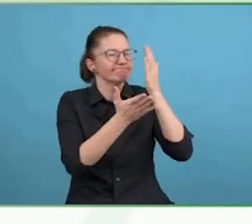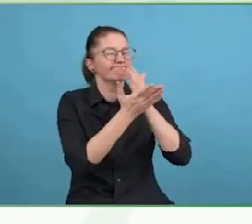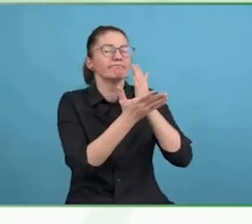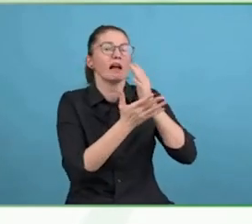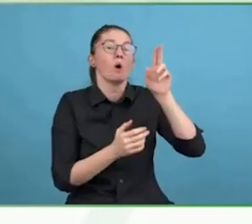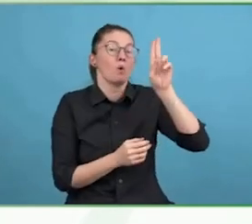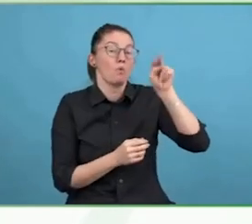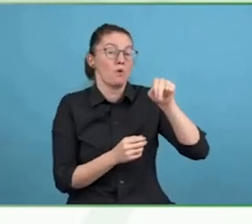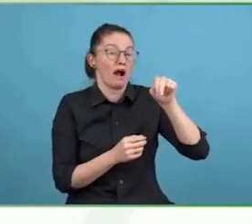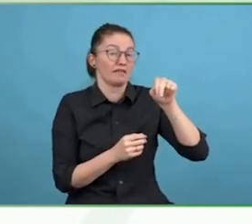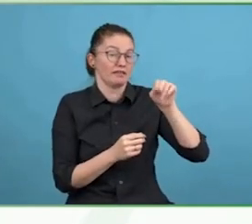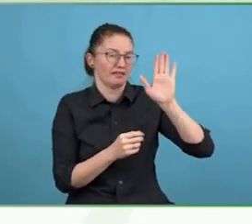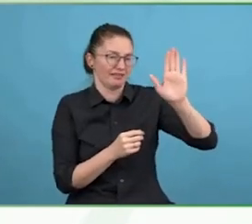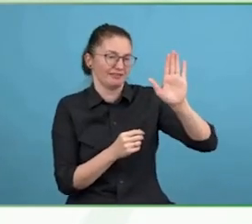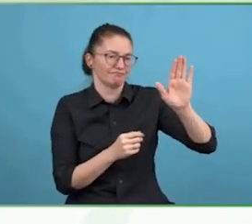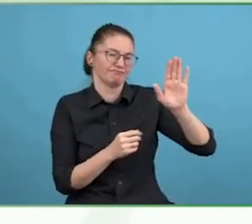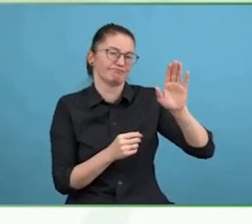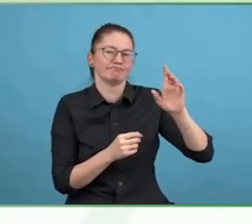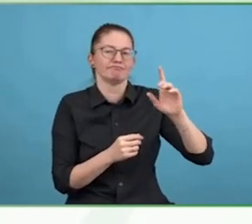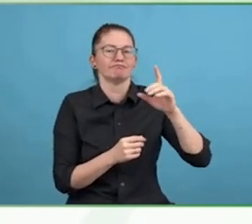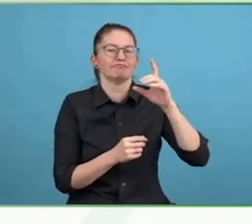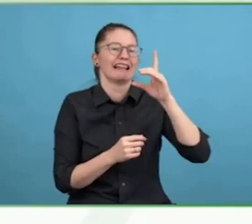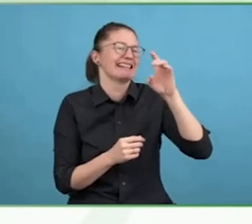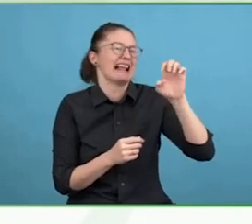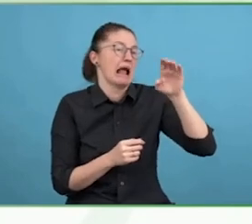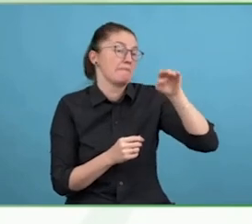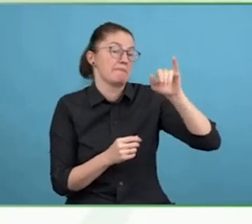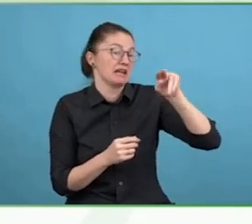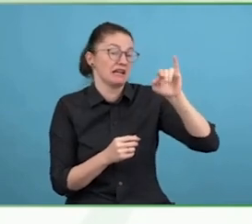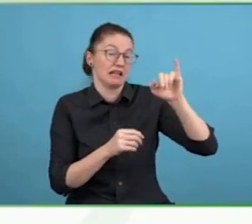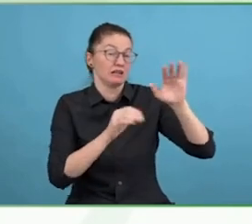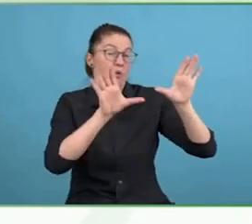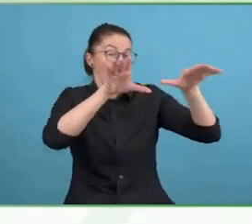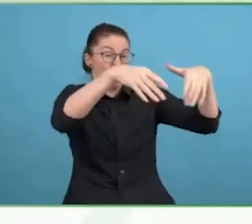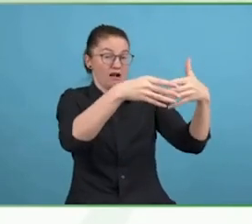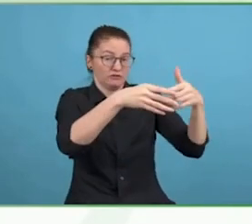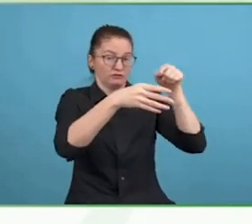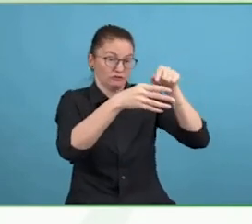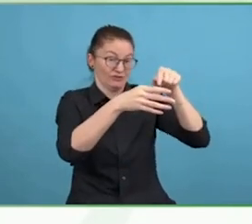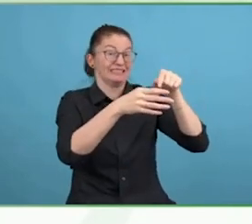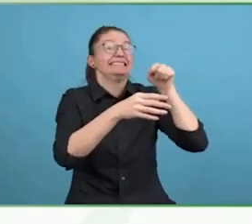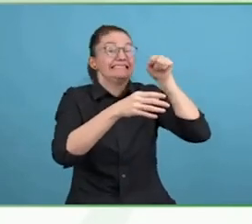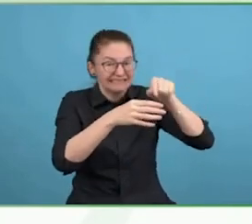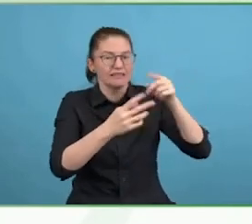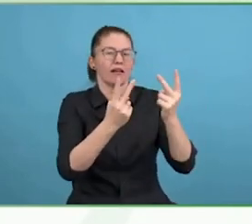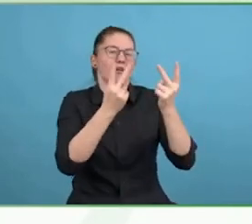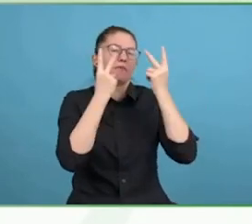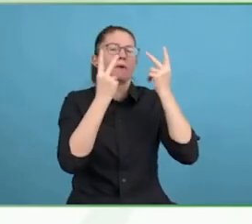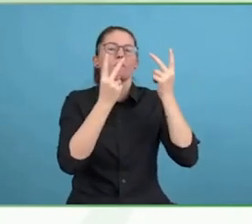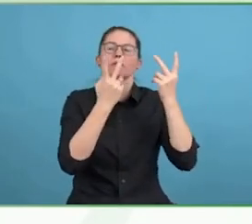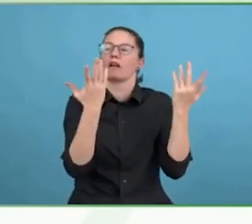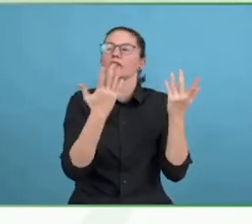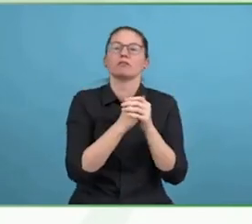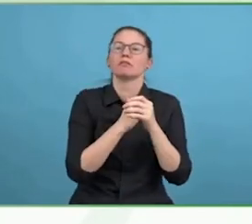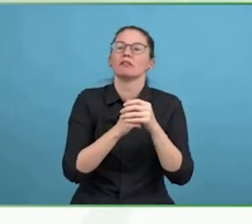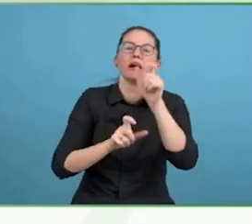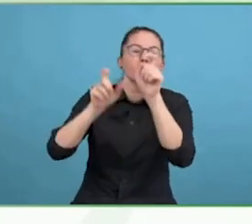secondly, bringing people together, banging a few heads together, getting people working together on a simple agenda.